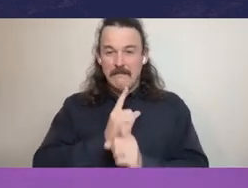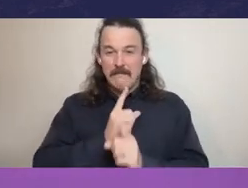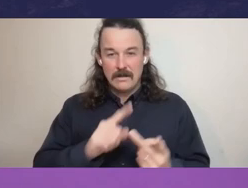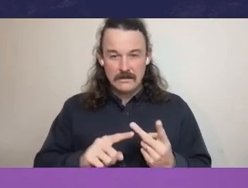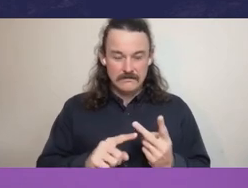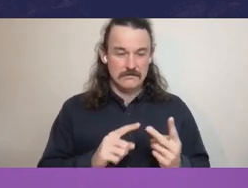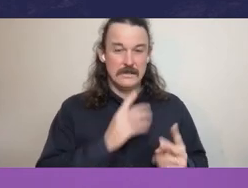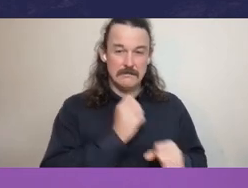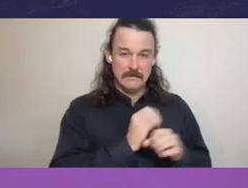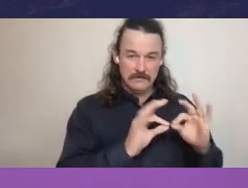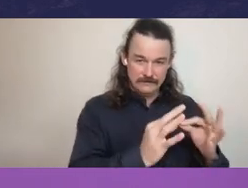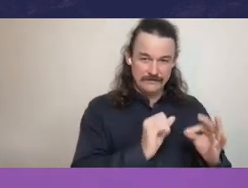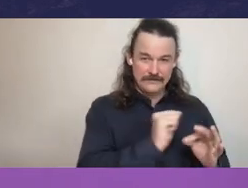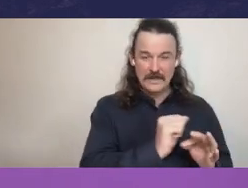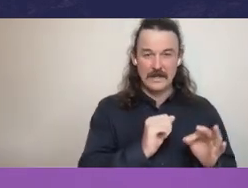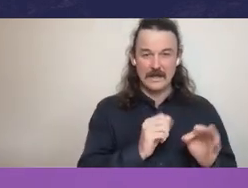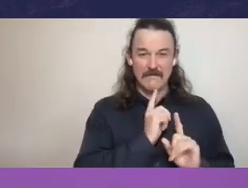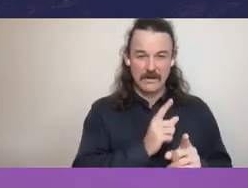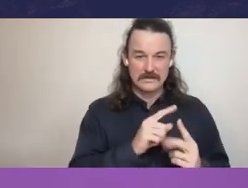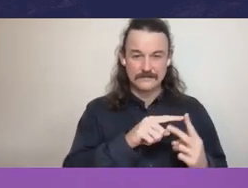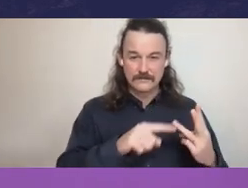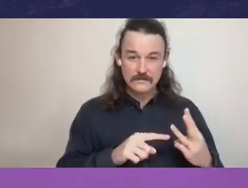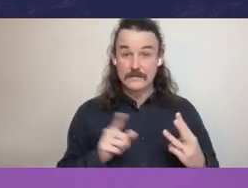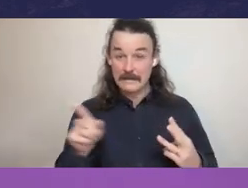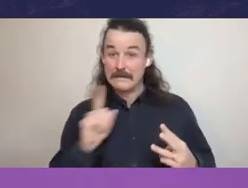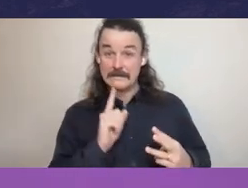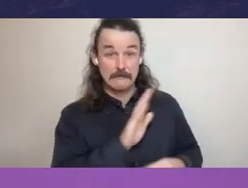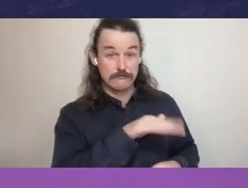and the public sector to make sure that they stand apart and are impartial.